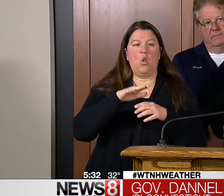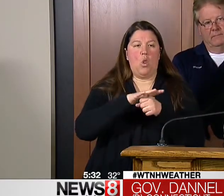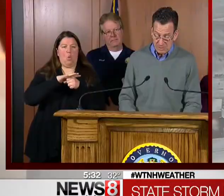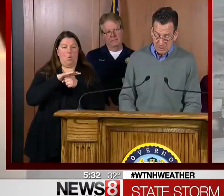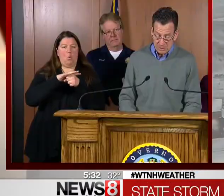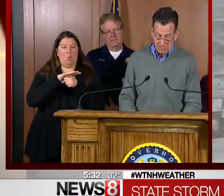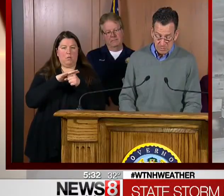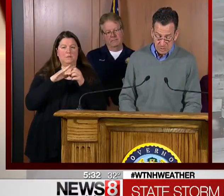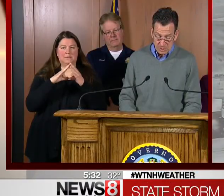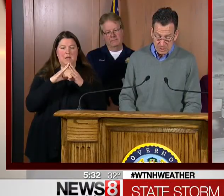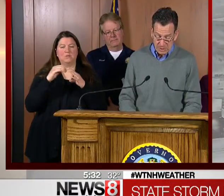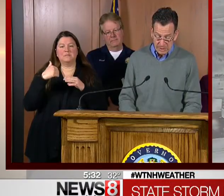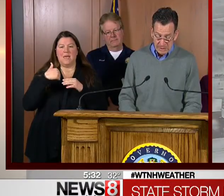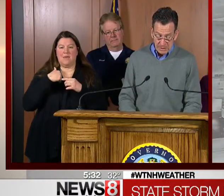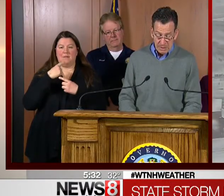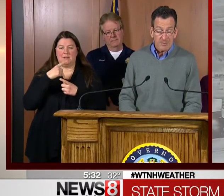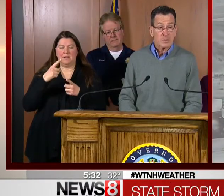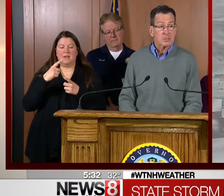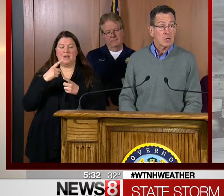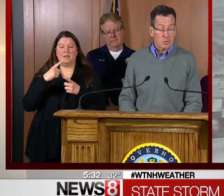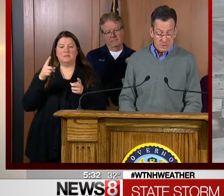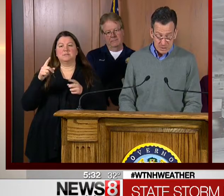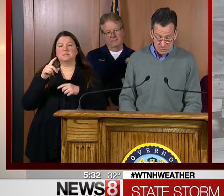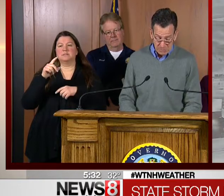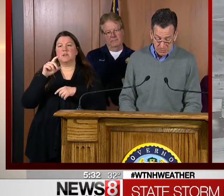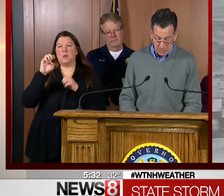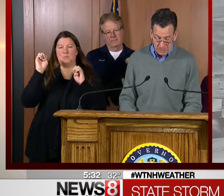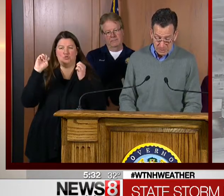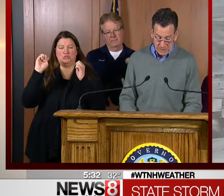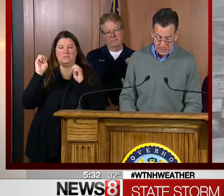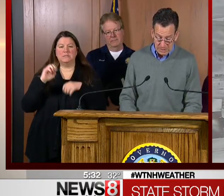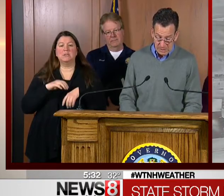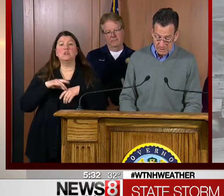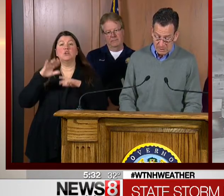THE EMERGENCY OPERATIONS CENTER 00 A.M., AND 74 CITIES AND TOWNS HAVE